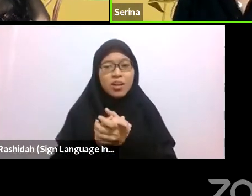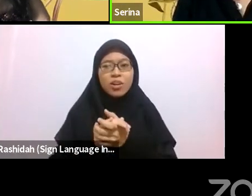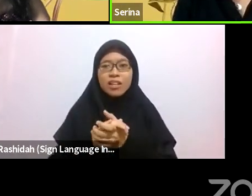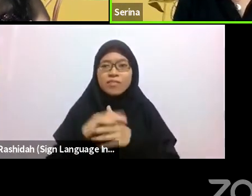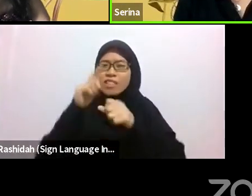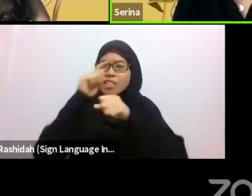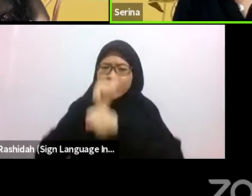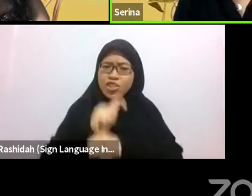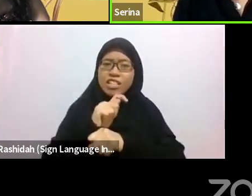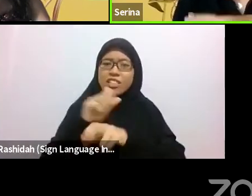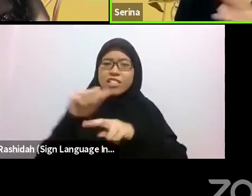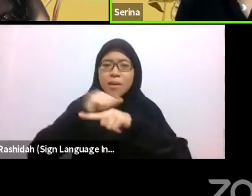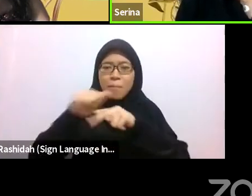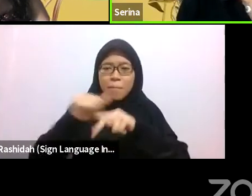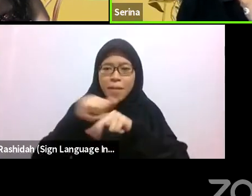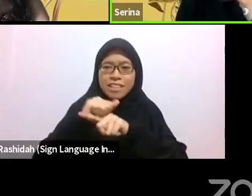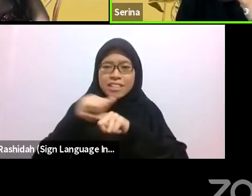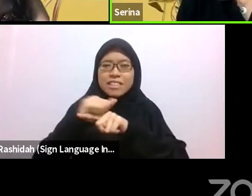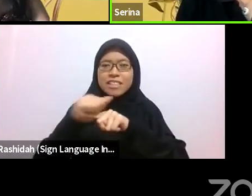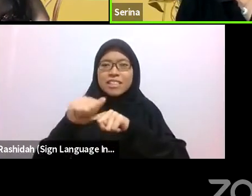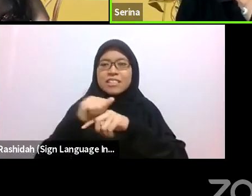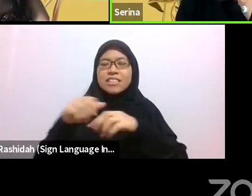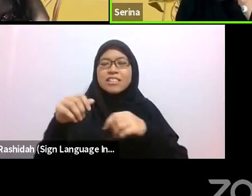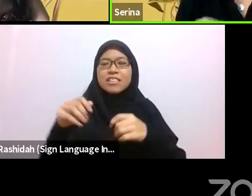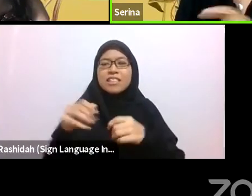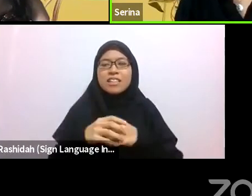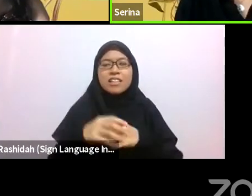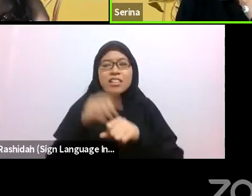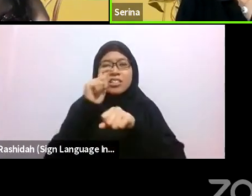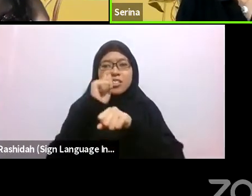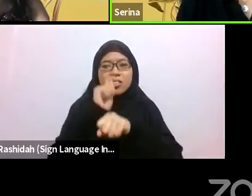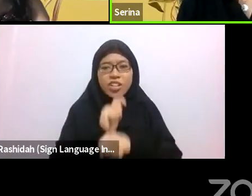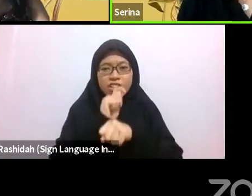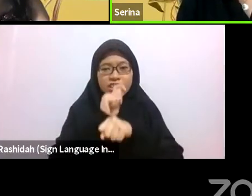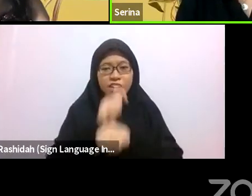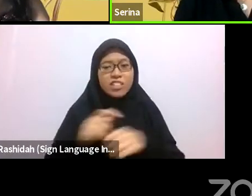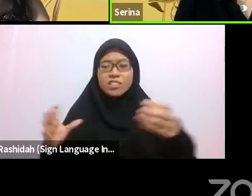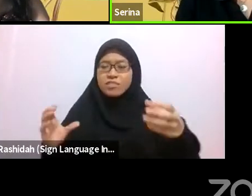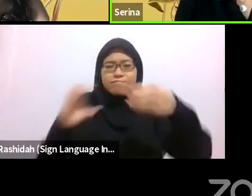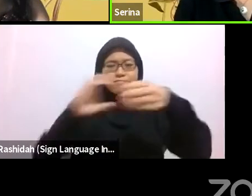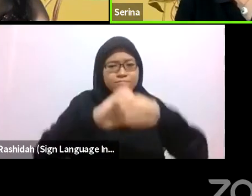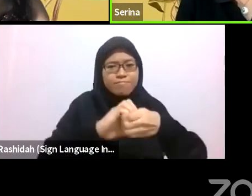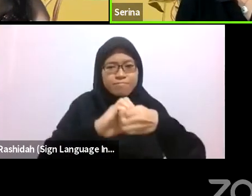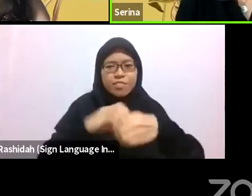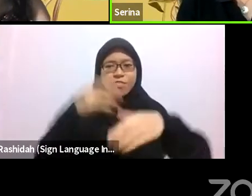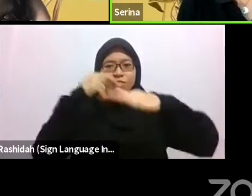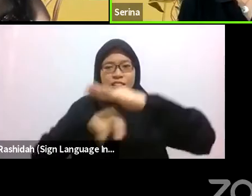It has to be said, however, that not all indigenous people, not all traditional peoples are pure and perfect and kind.